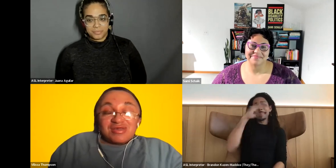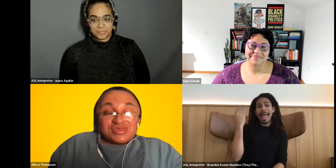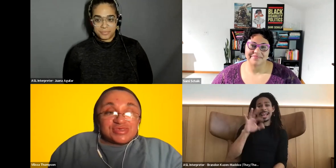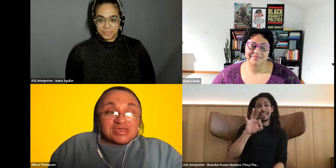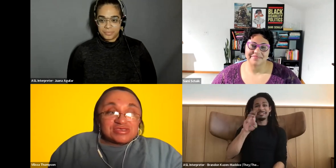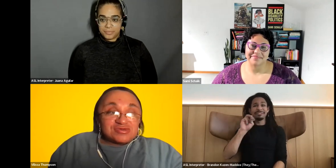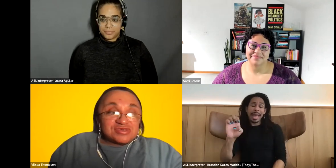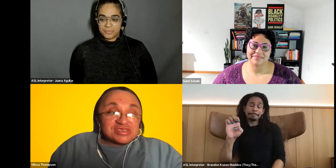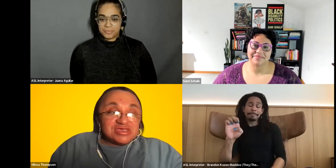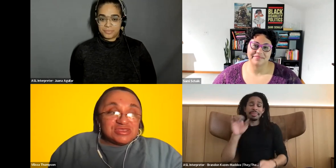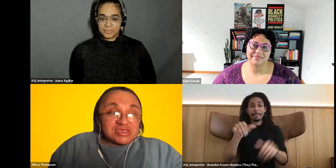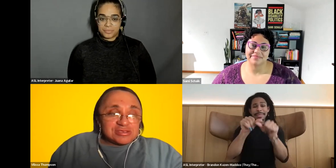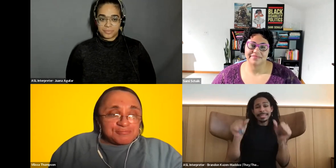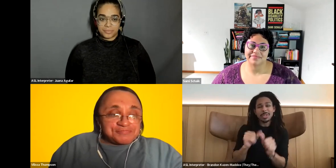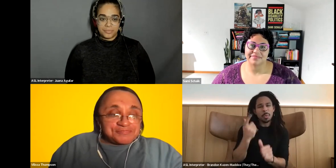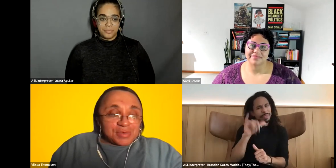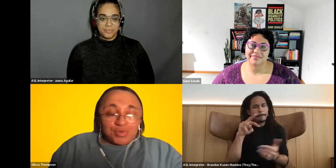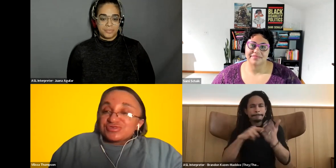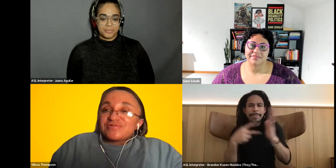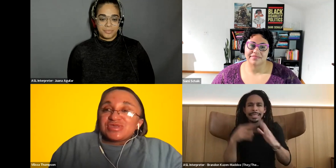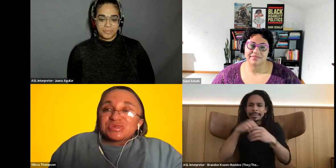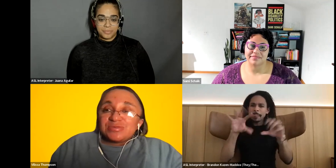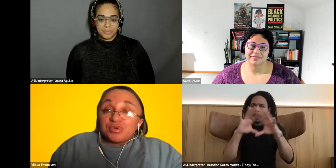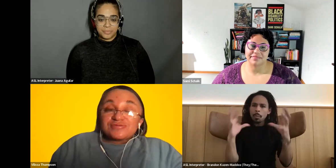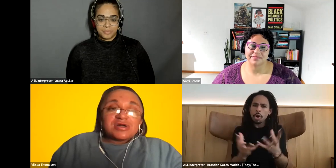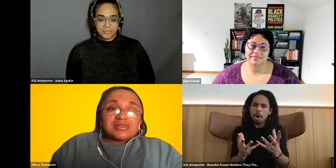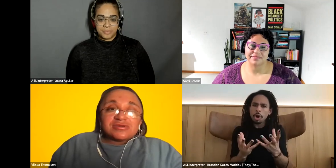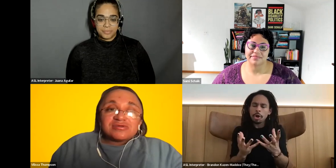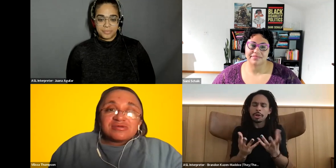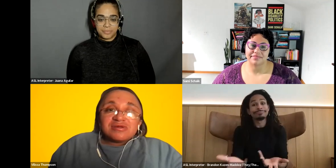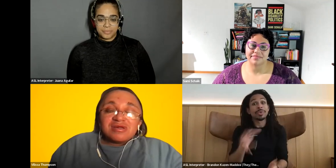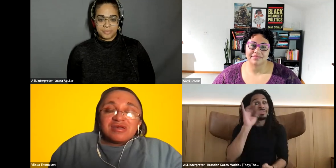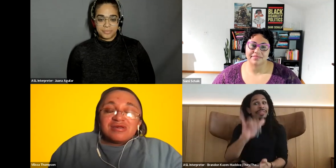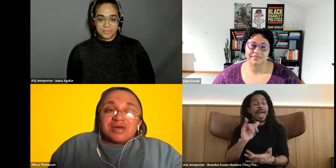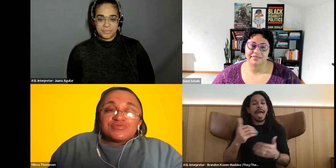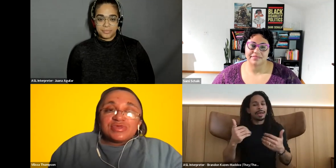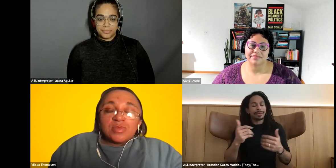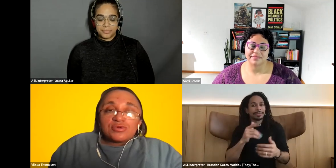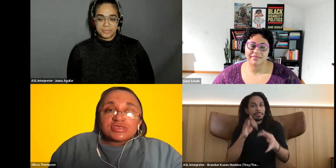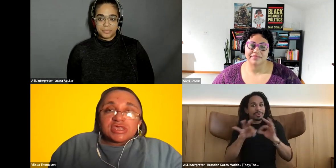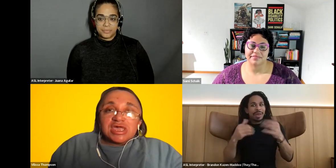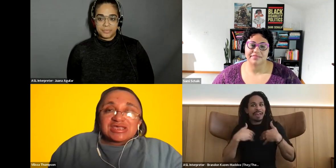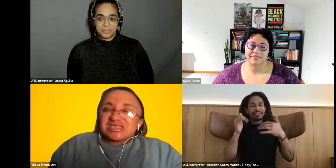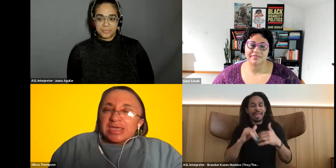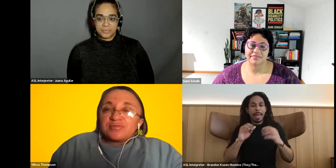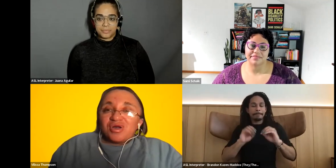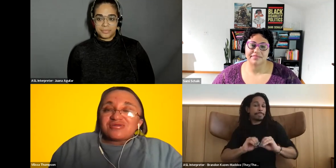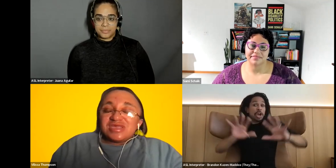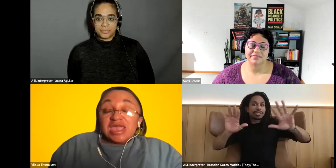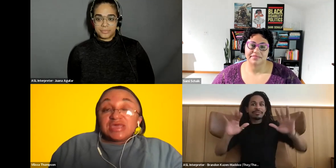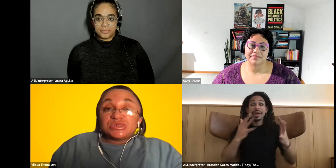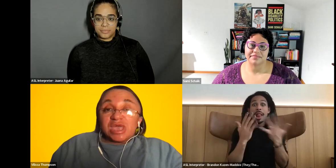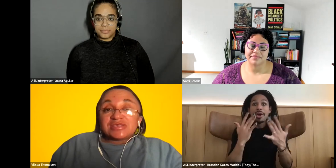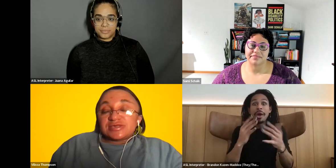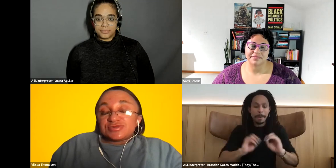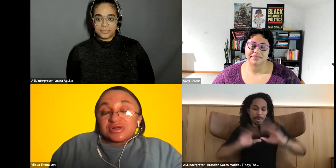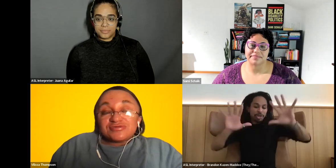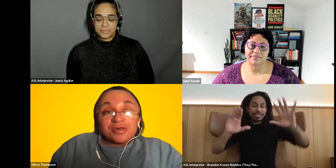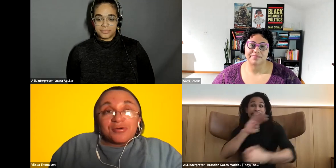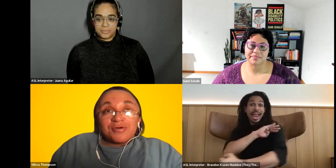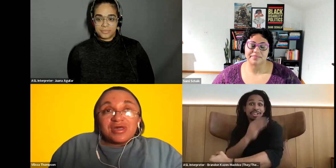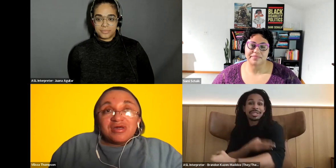Vilissa Thompson: these things. So to see this burst of energy burst of color. and it has been the most exciting part, and energizing as well. So